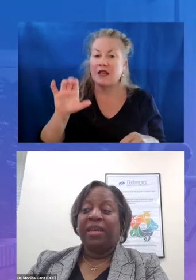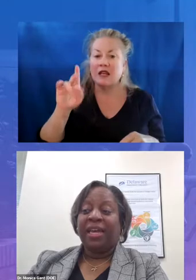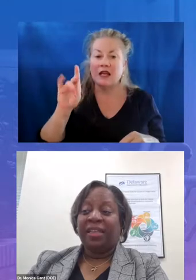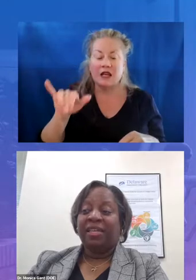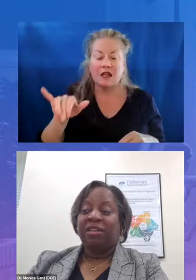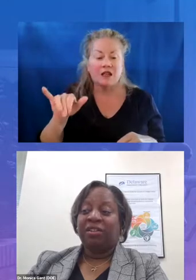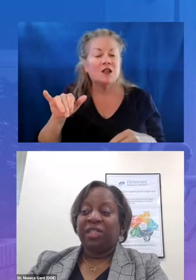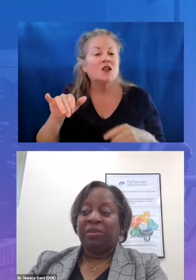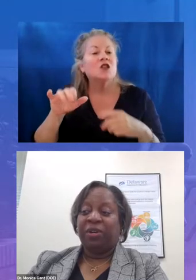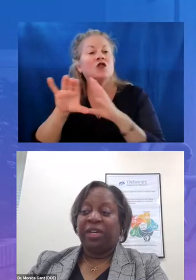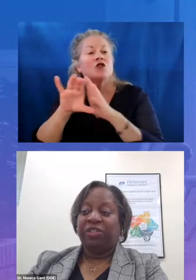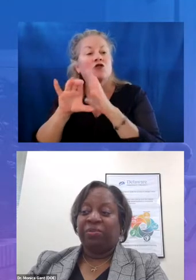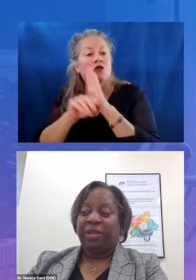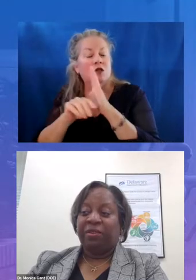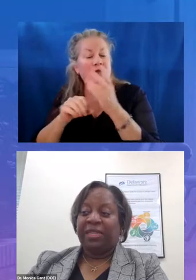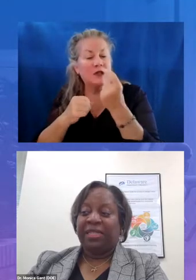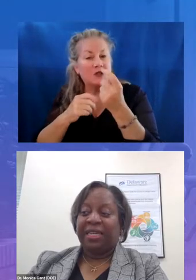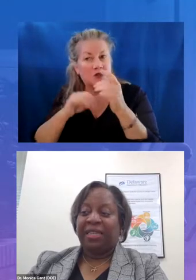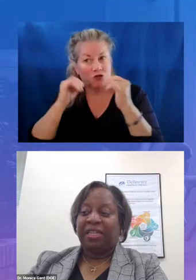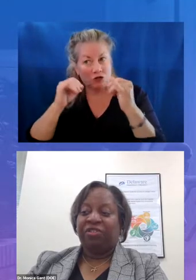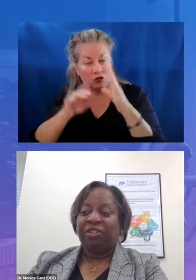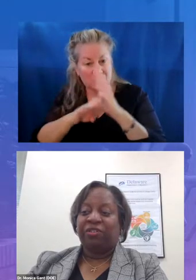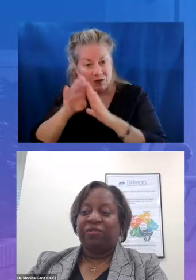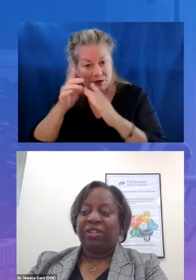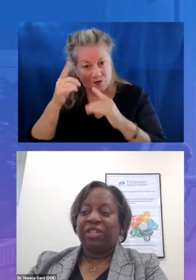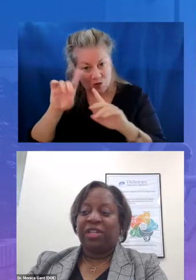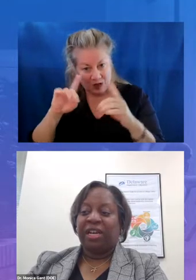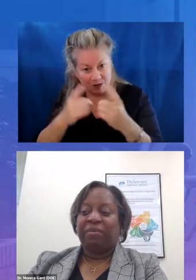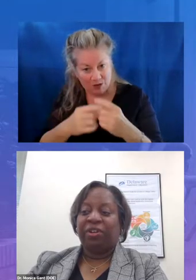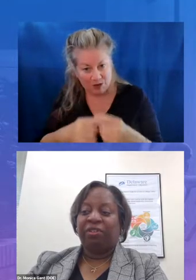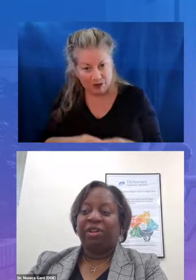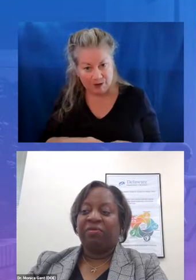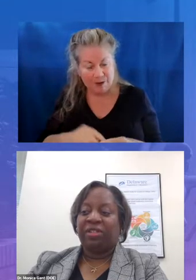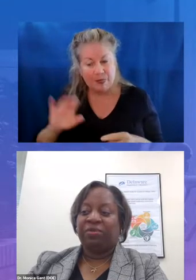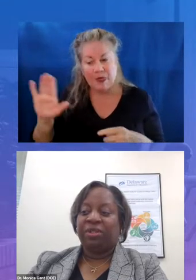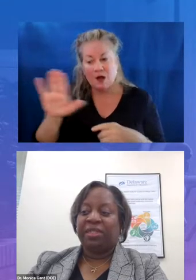kathy and her team were instrumental in setting the instructional vision and procuring resources